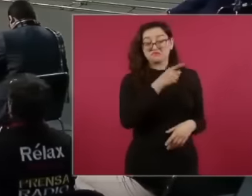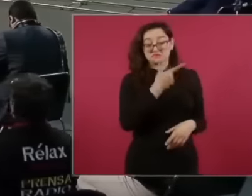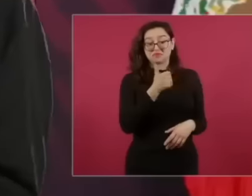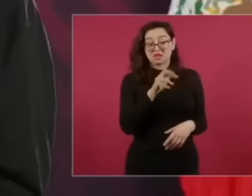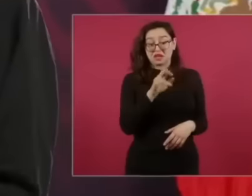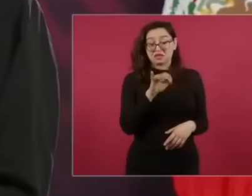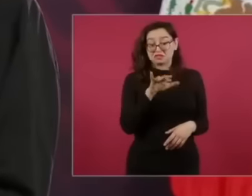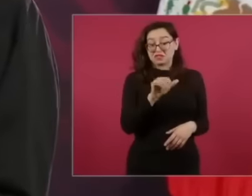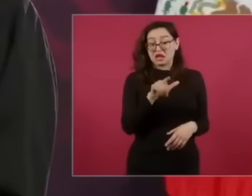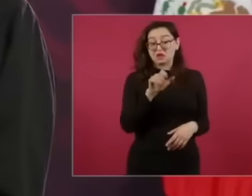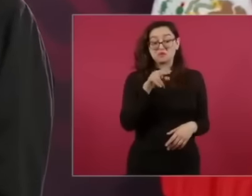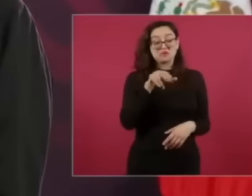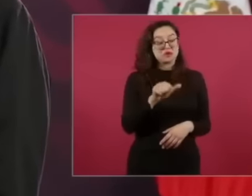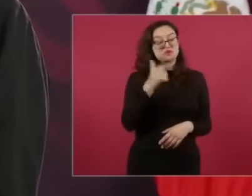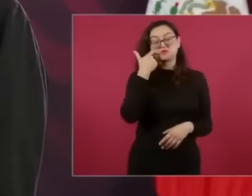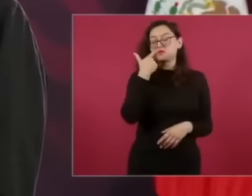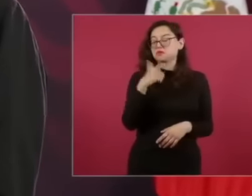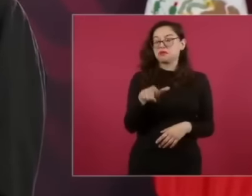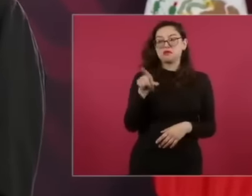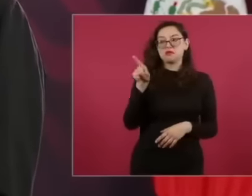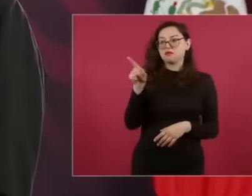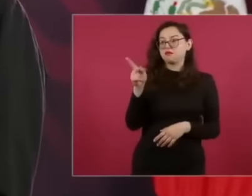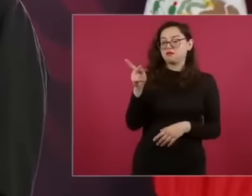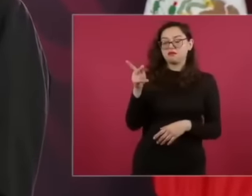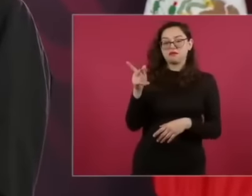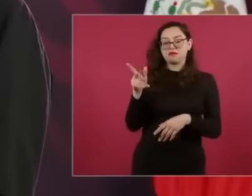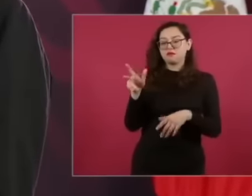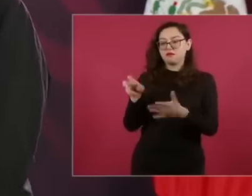Luna like